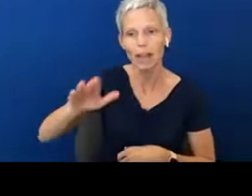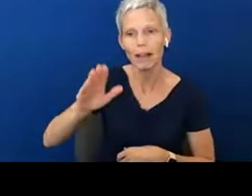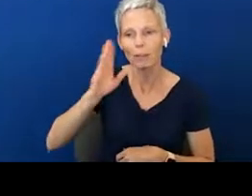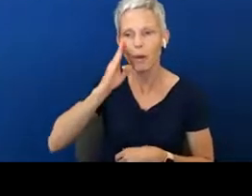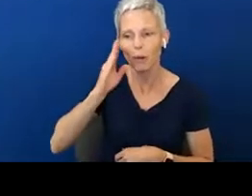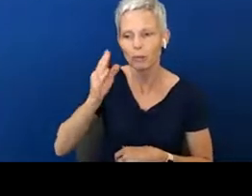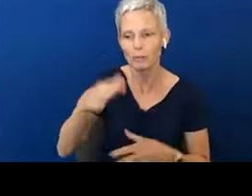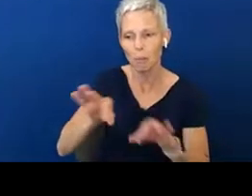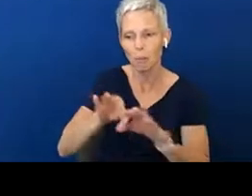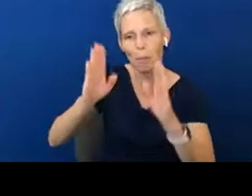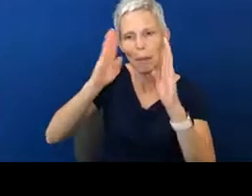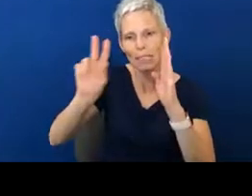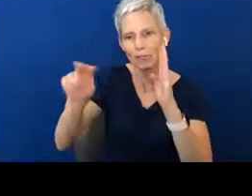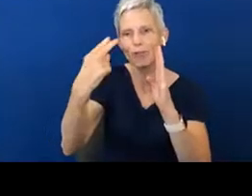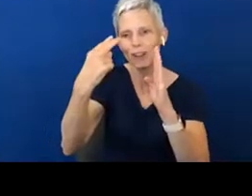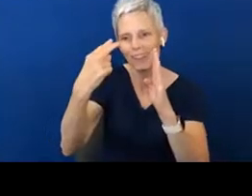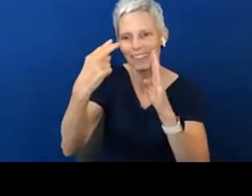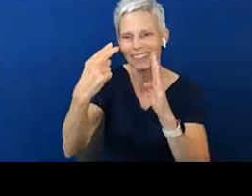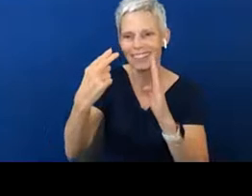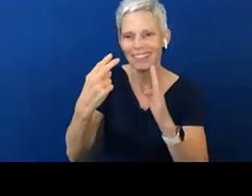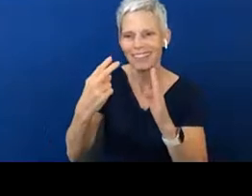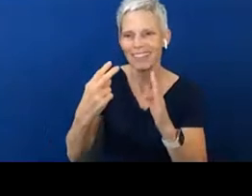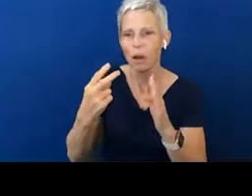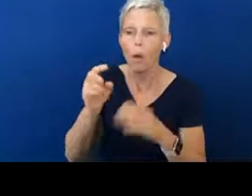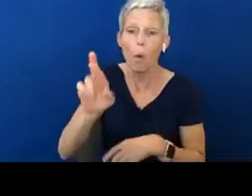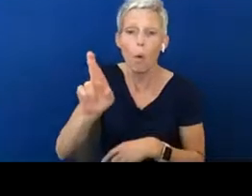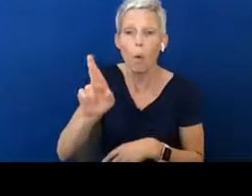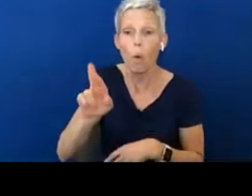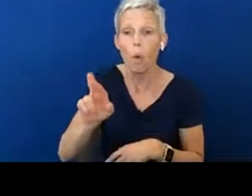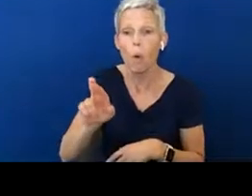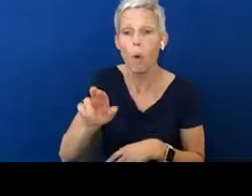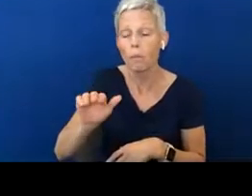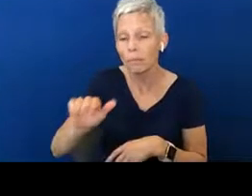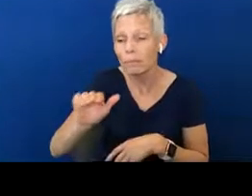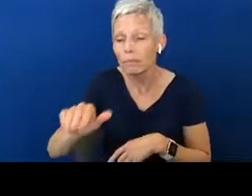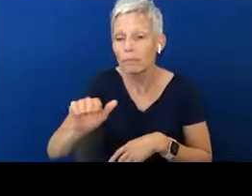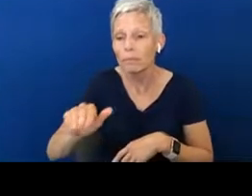To, to get eye contact with me”, or to tactically fill a sign or to pay